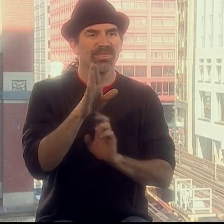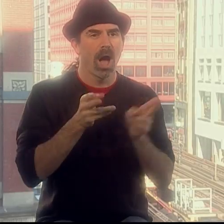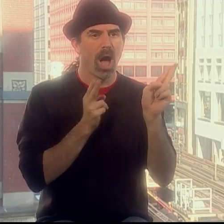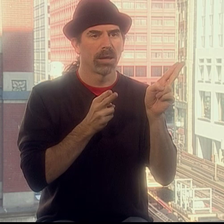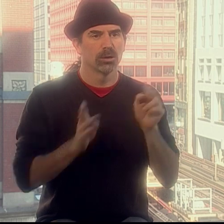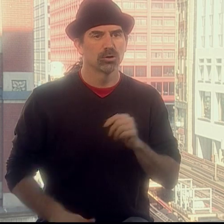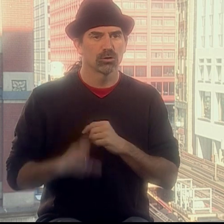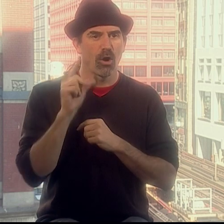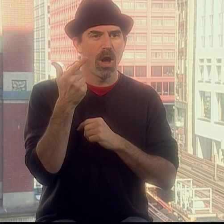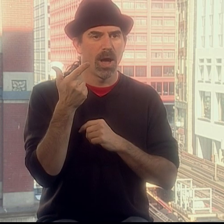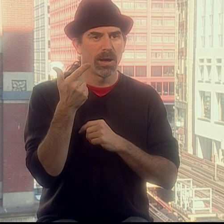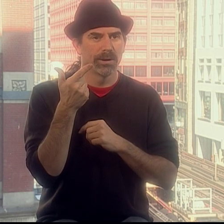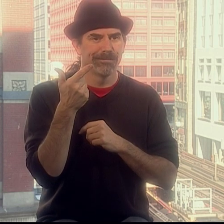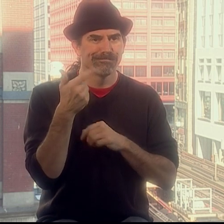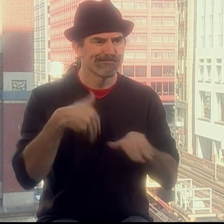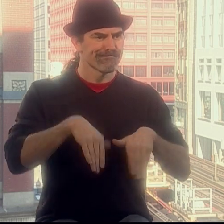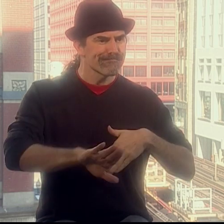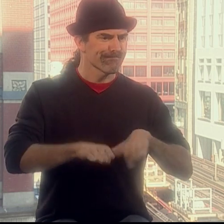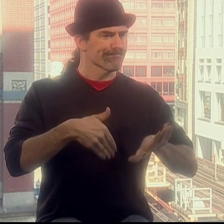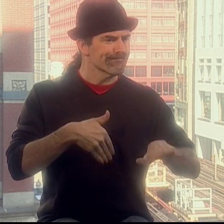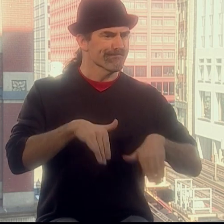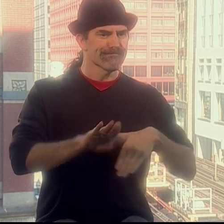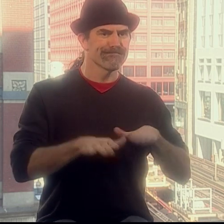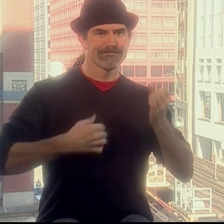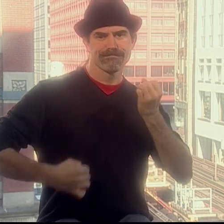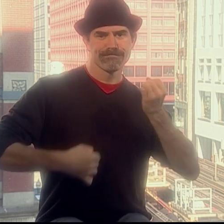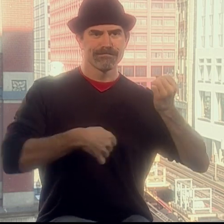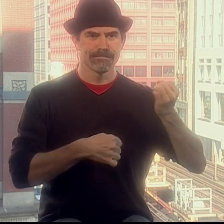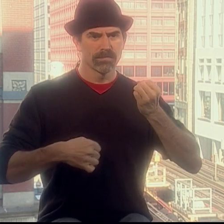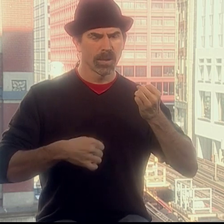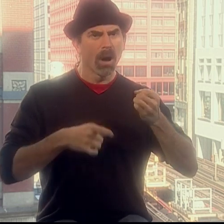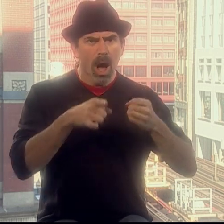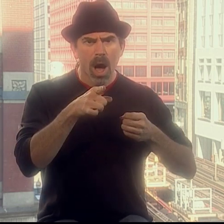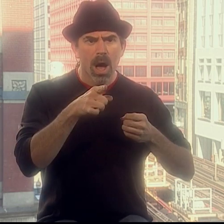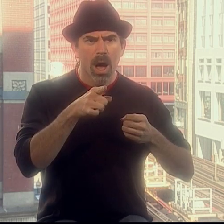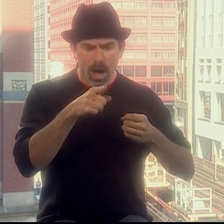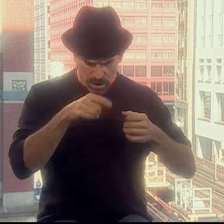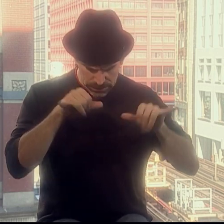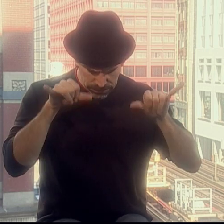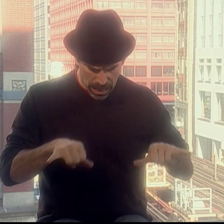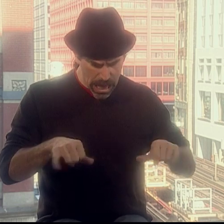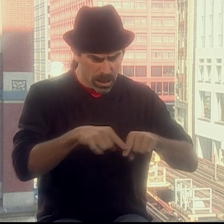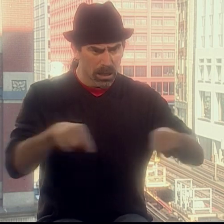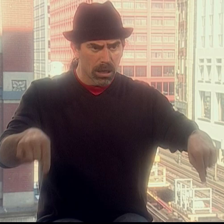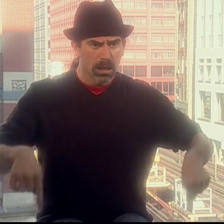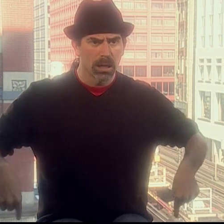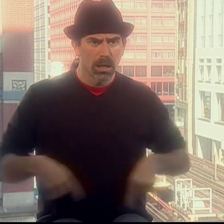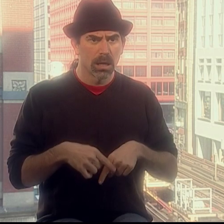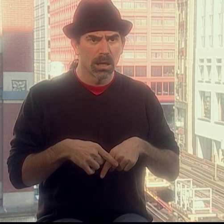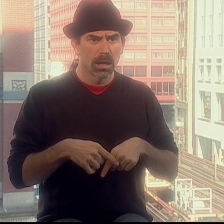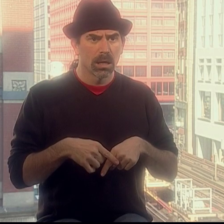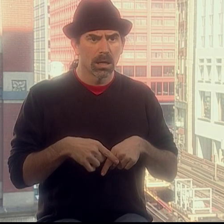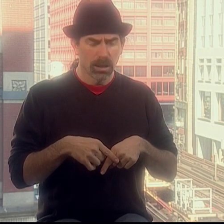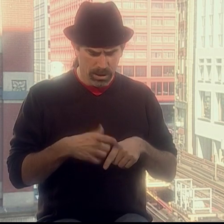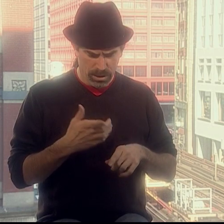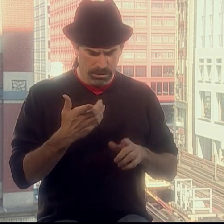You know his story of the hunter and the dog? I was amazed! Everything happened as he stayed in one place.